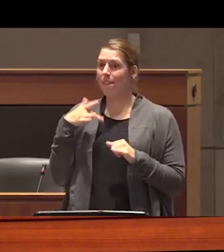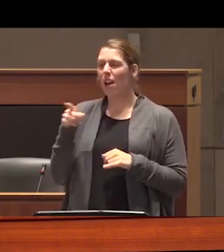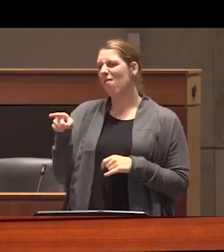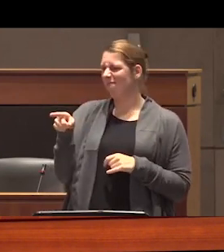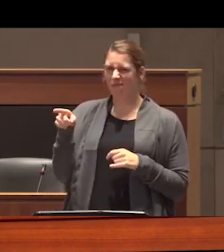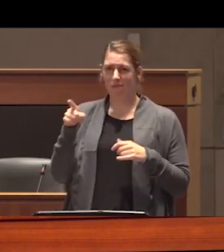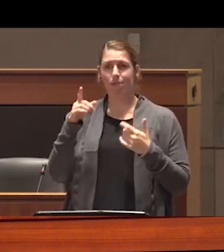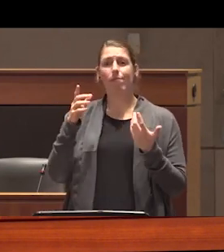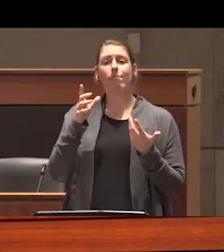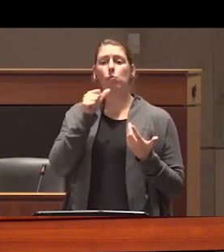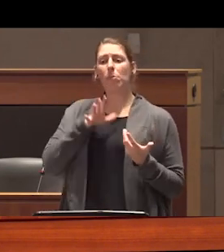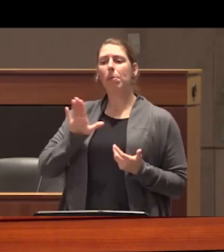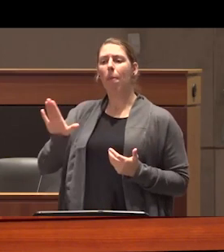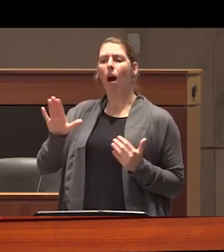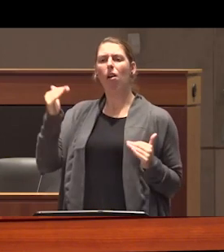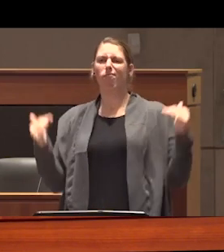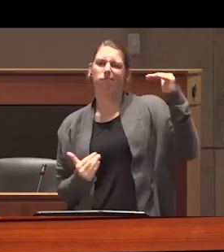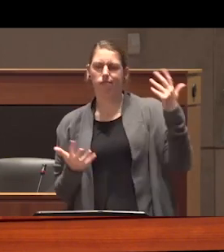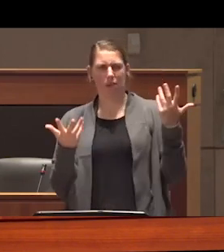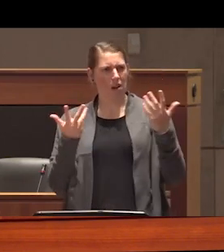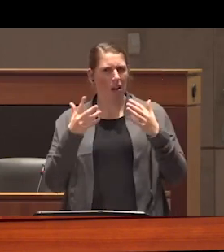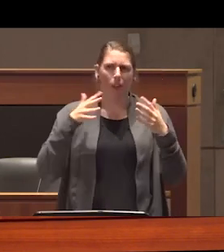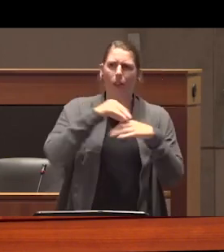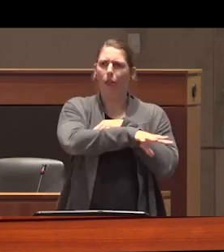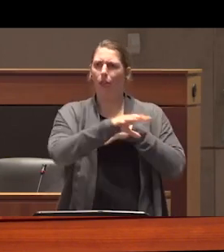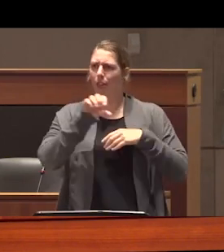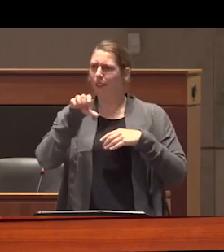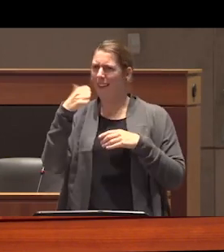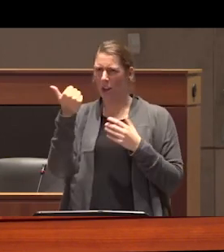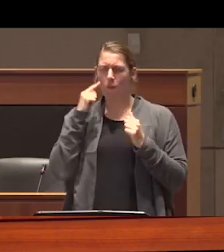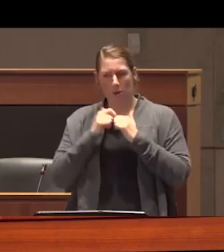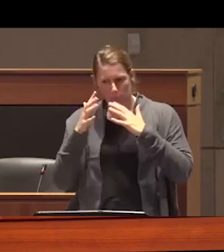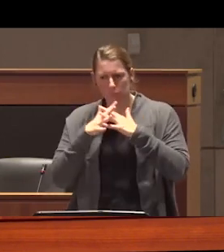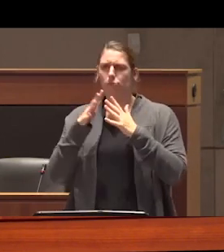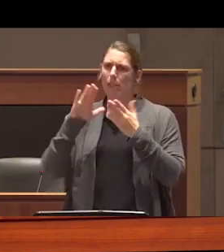of femininity and interfering with a broader project of settler nation building what we now